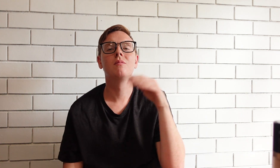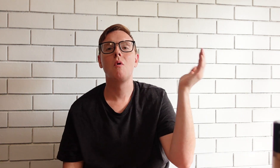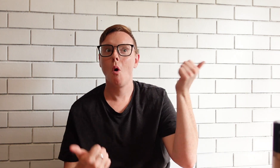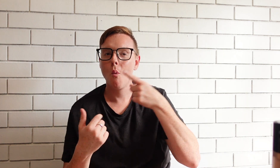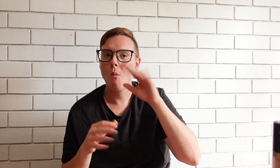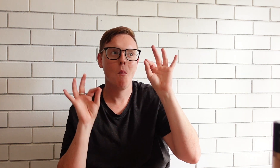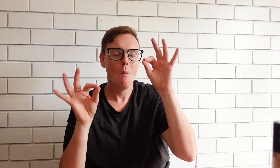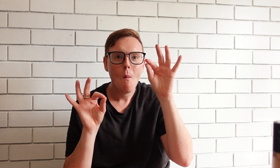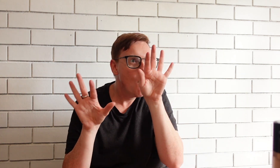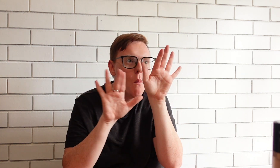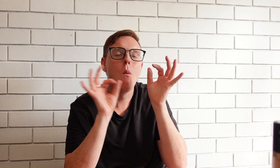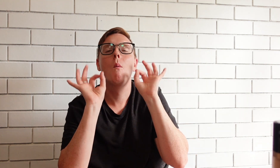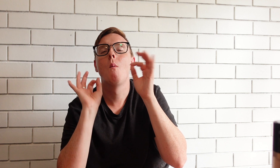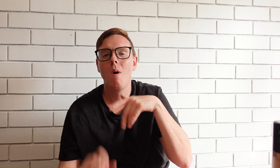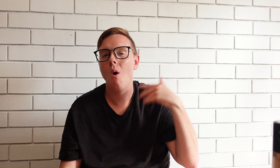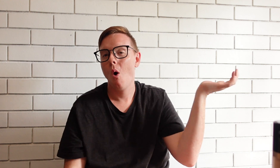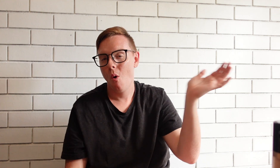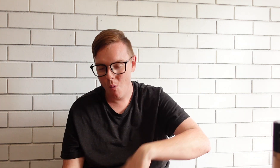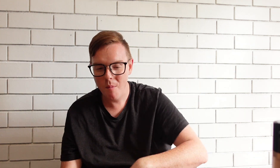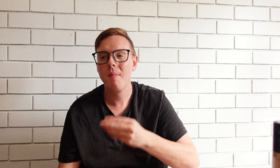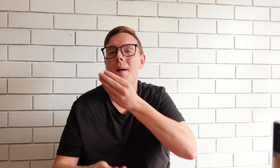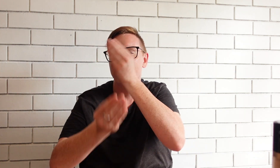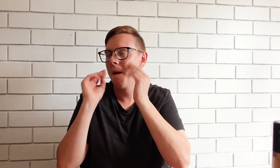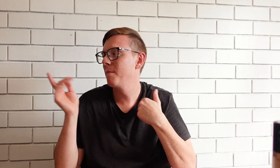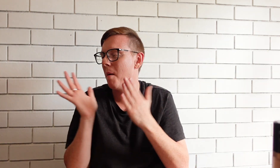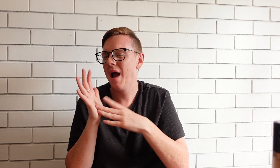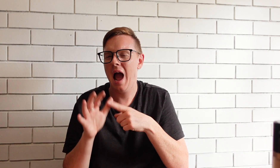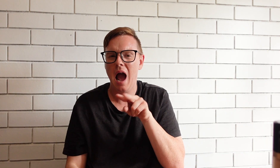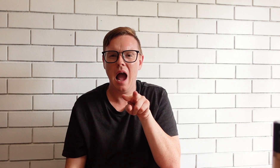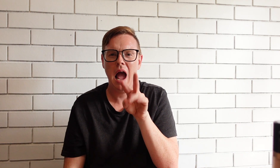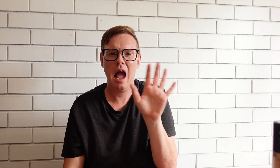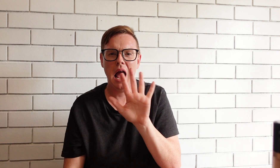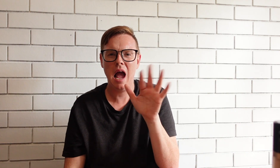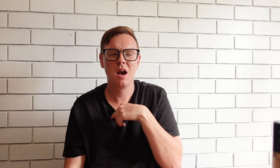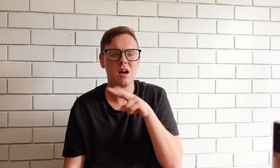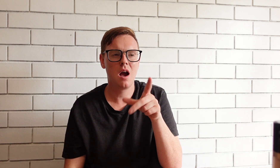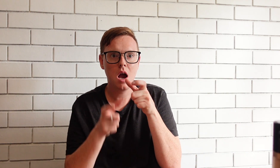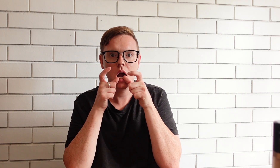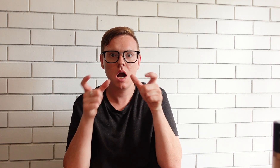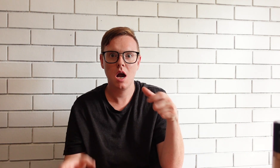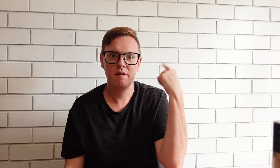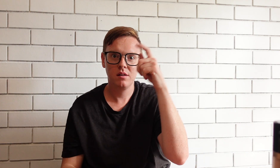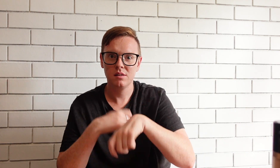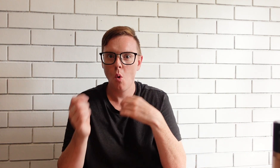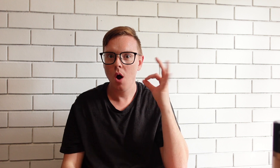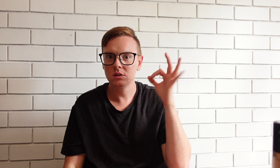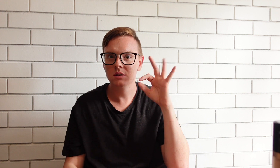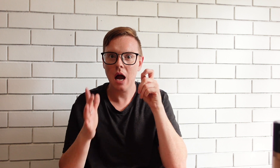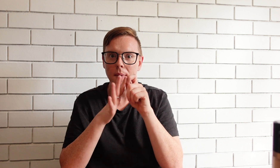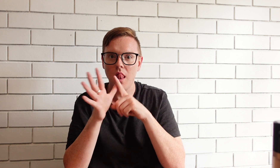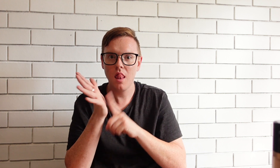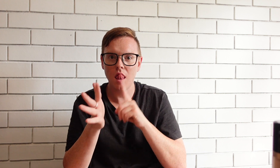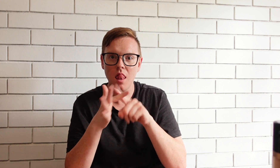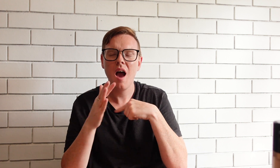I thought it was perfect. I got home and applied foundation on, Ma and I scream my face is white, pale.